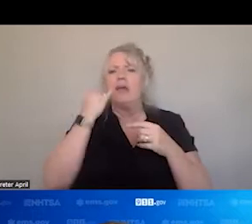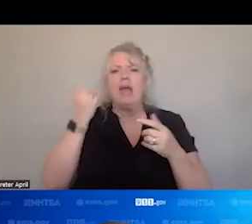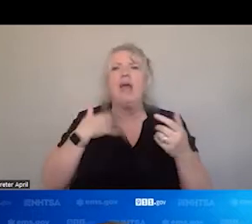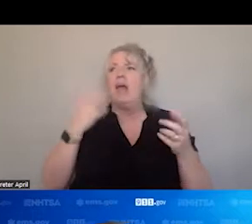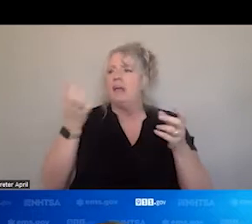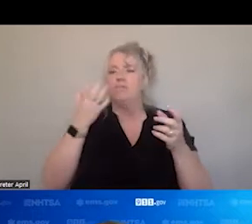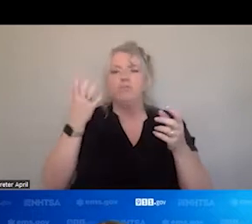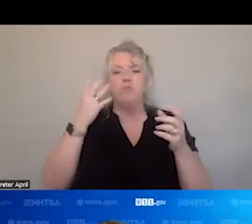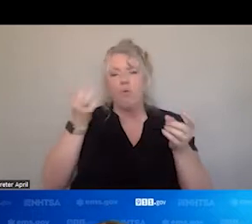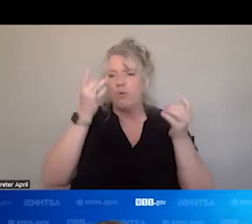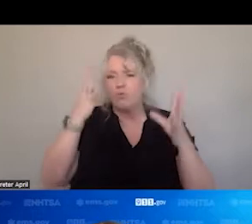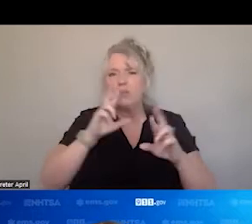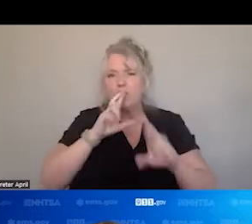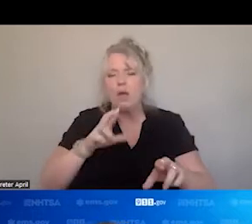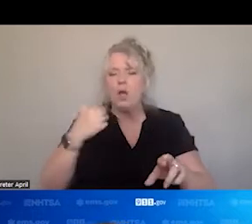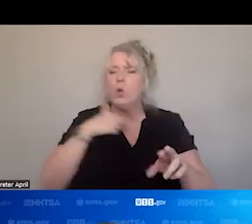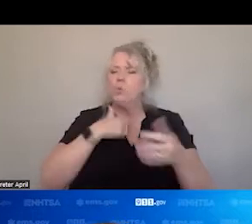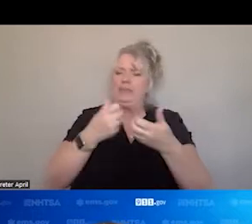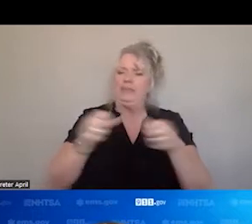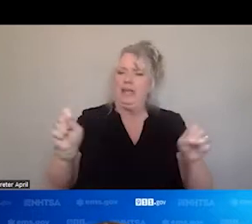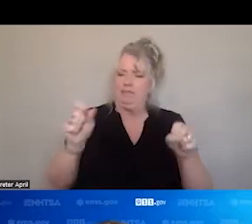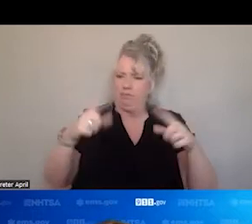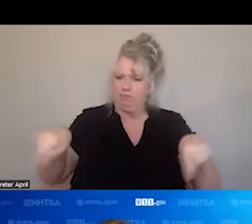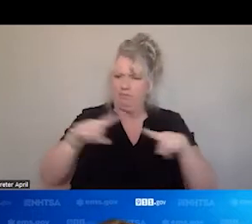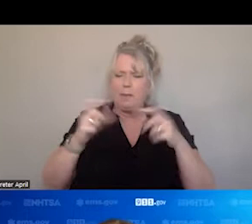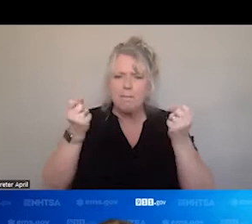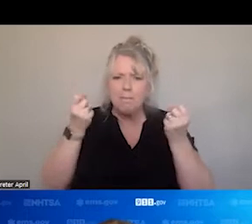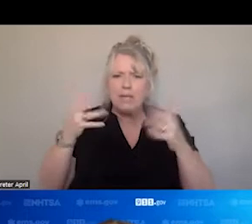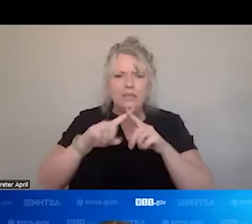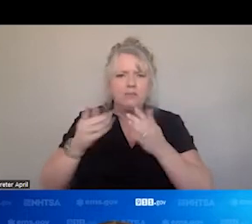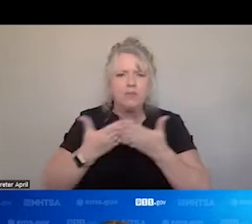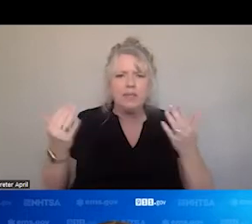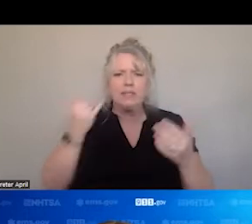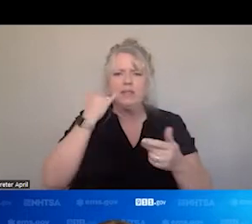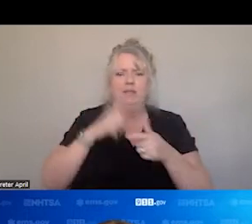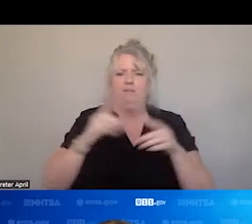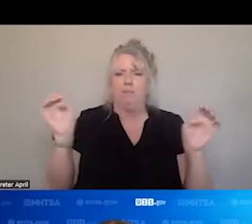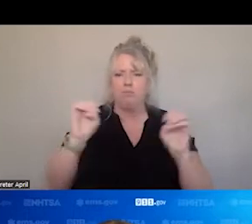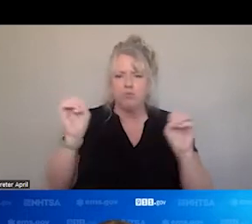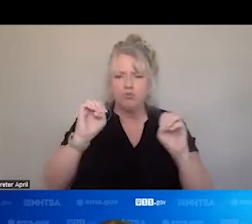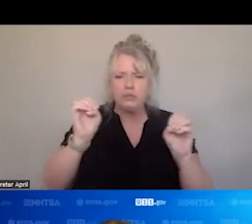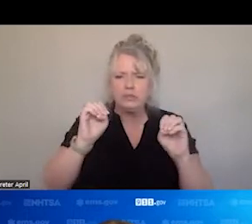WE ARE A SAFETY NET FOR SO MANY DIFFERENT THINGS. WHEN THERE IS AN EMERGENCY. AND YOU CALL 911,